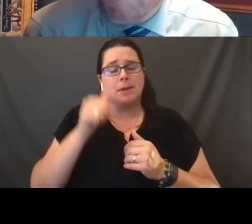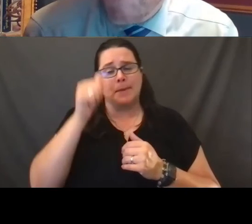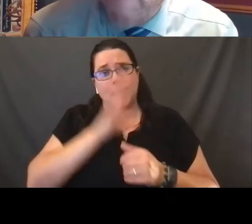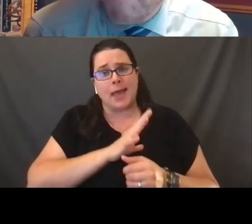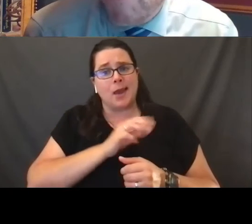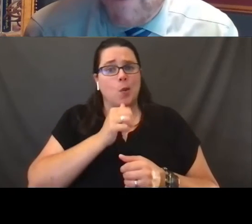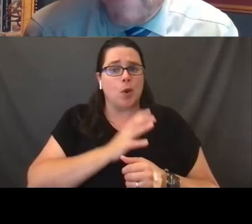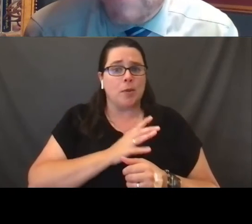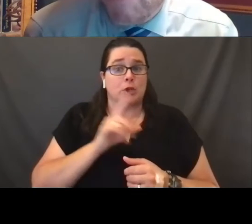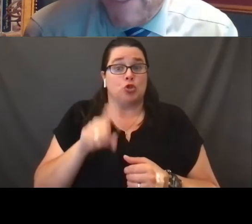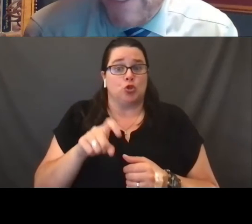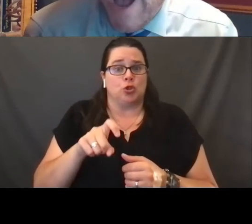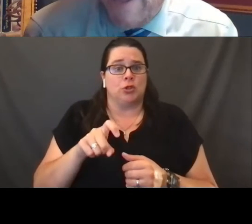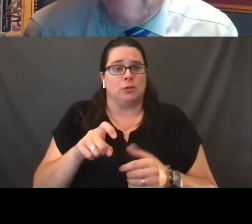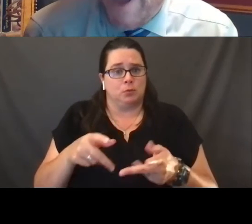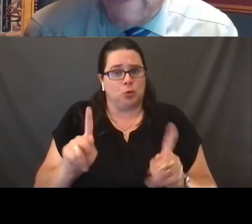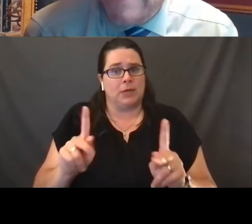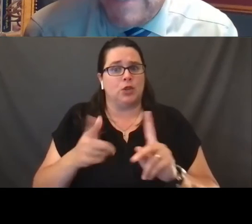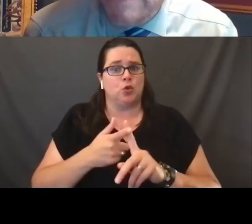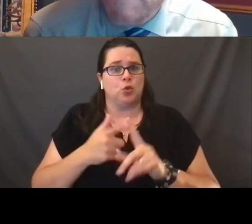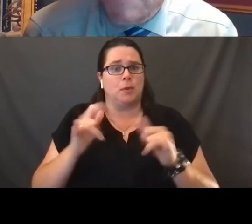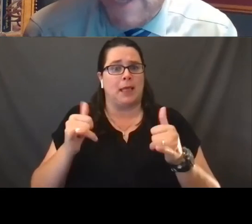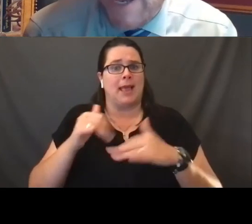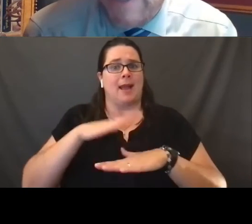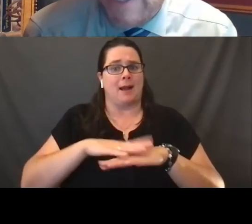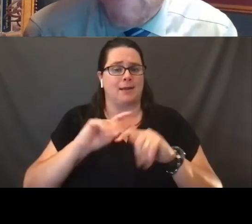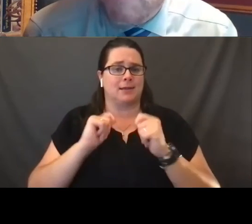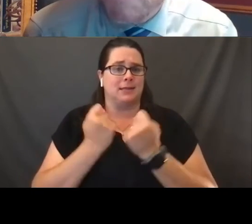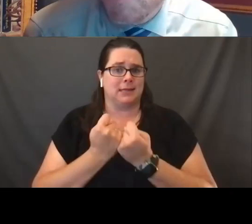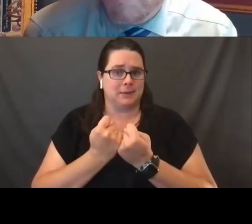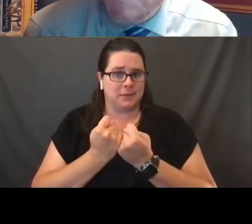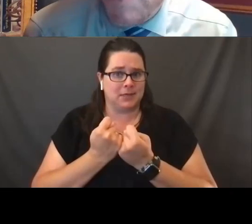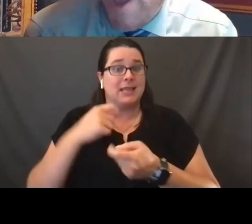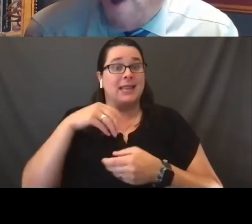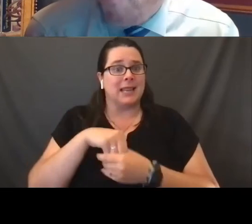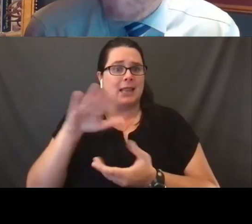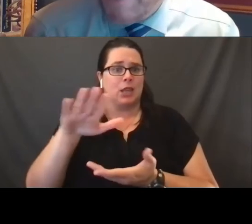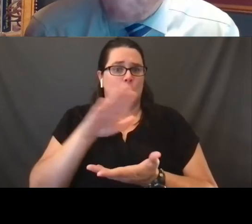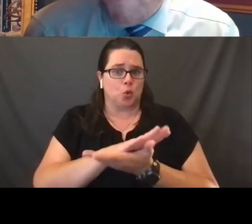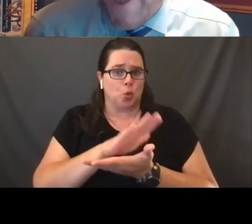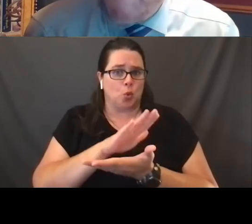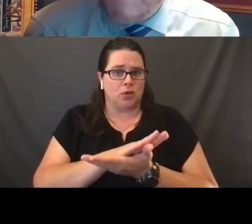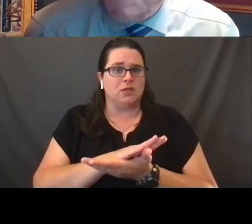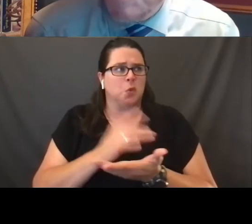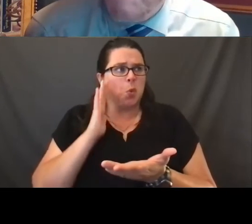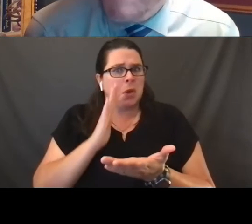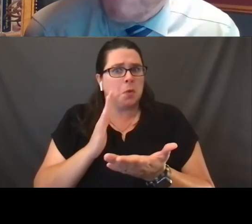should in fact be permitted to play on teams in their schools. We will get more evidence,